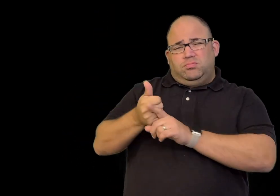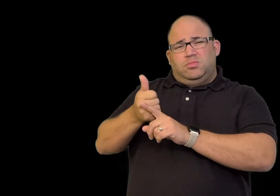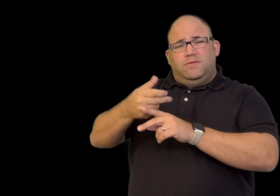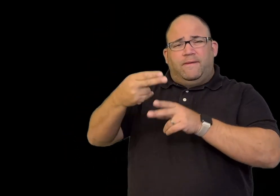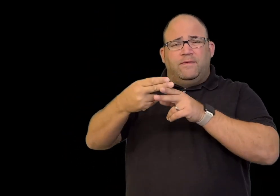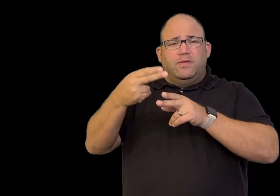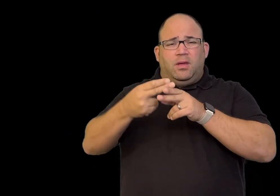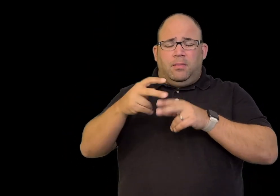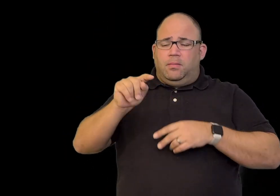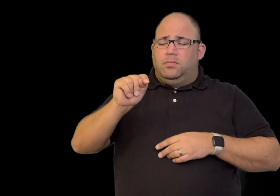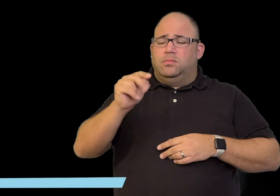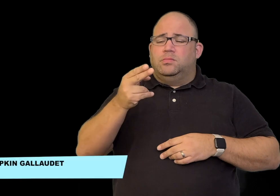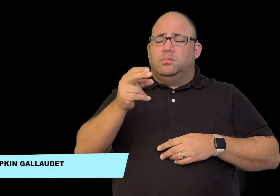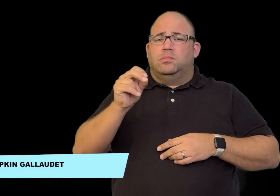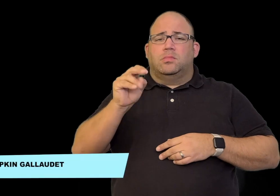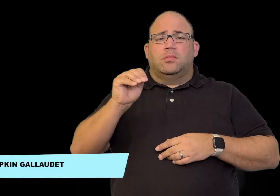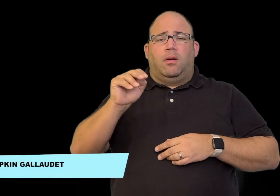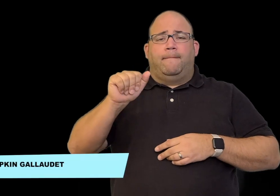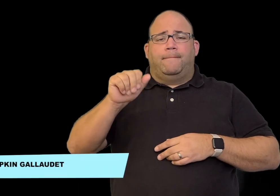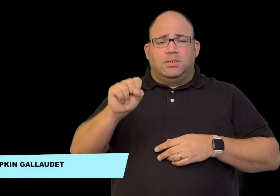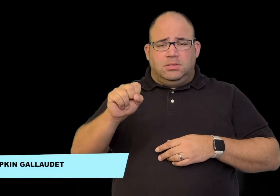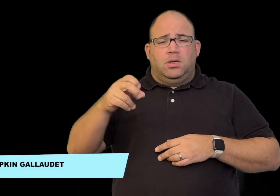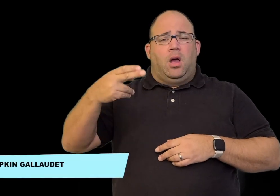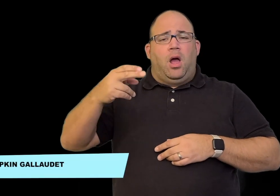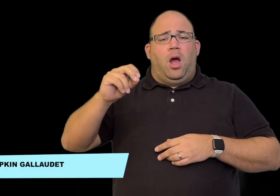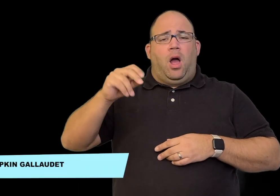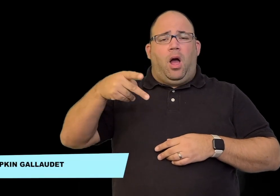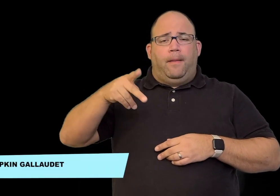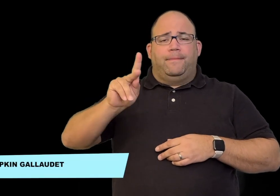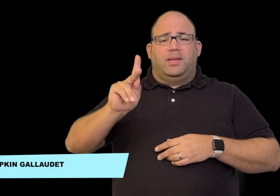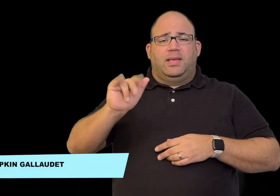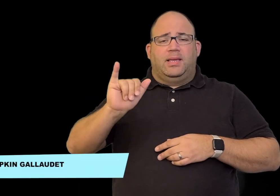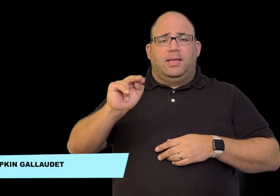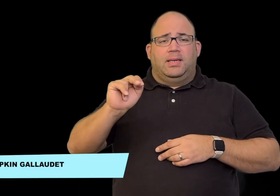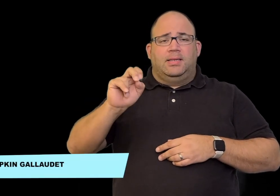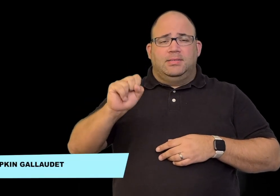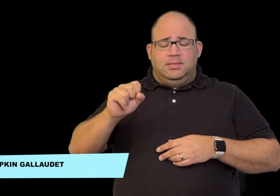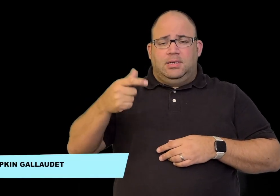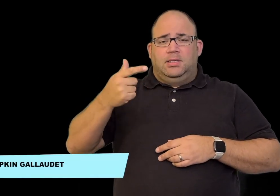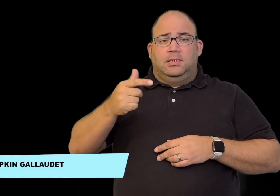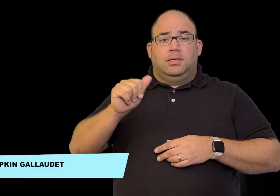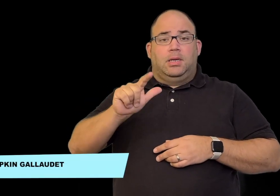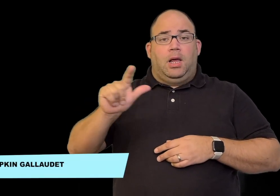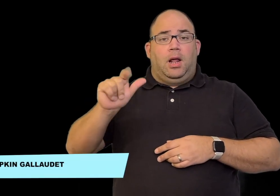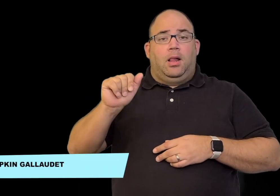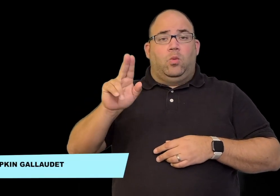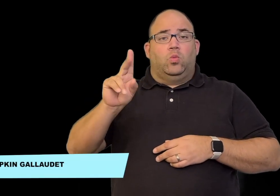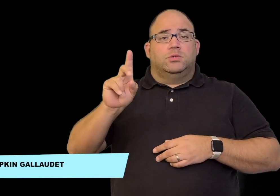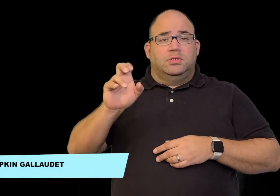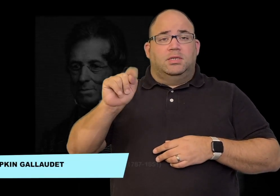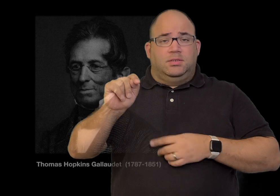a preacher named Thomas Hopkins Gallaudet